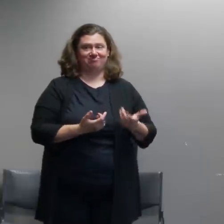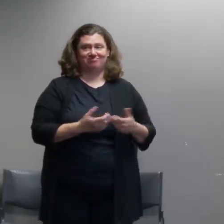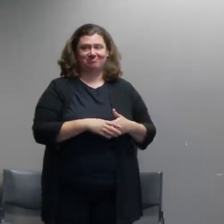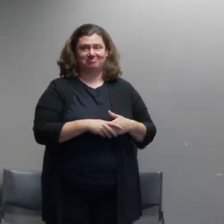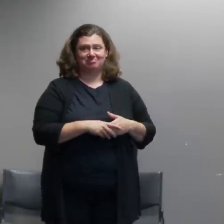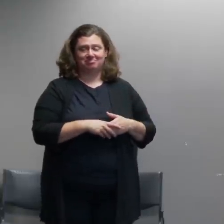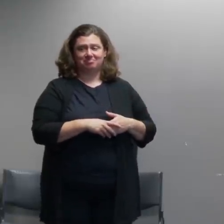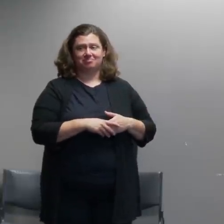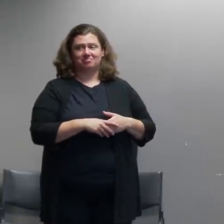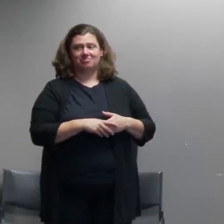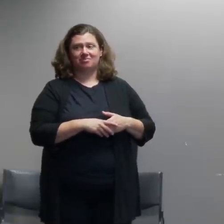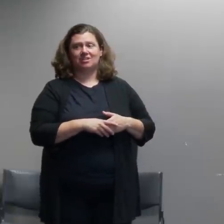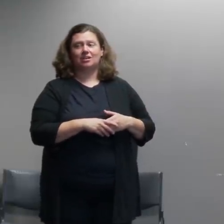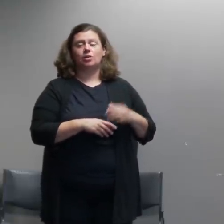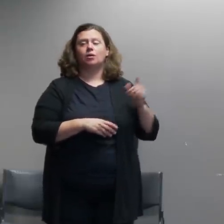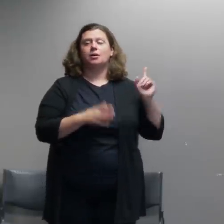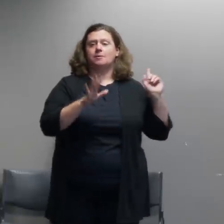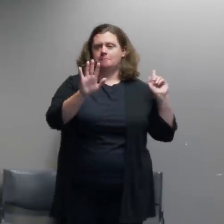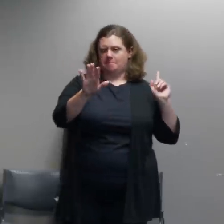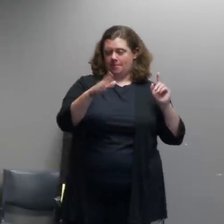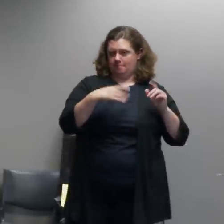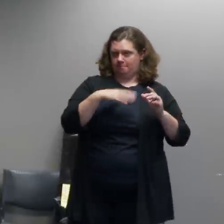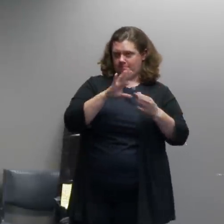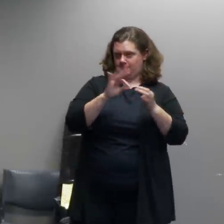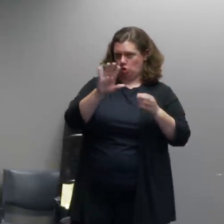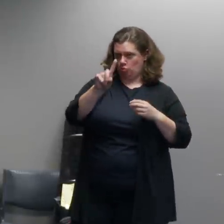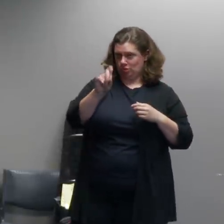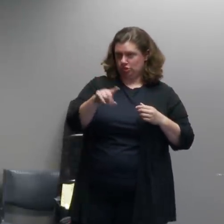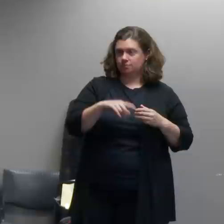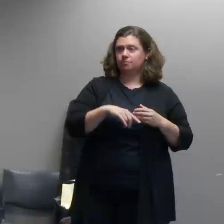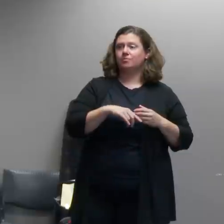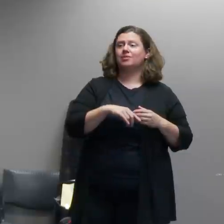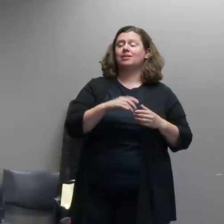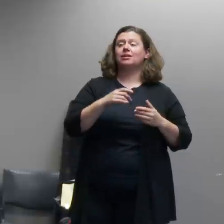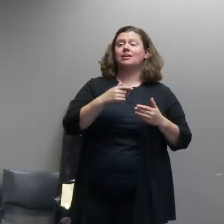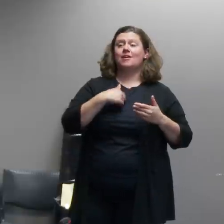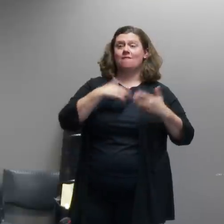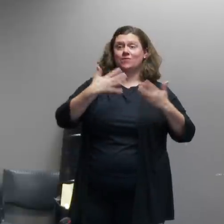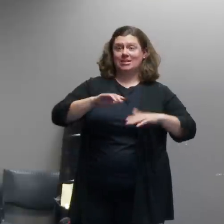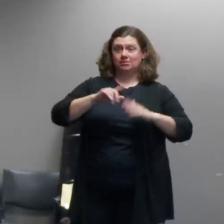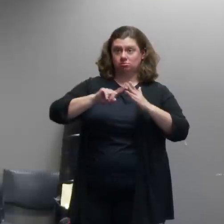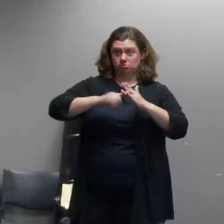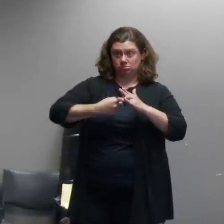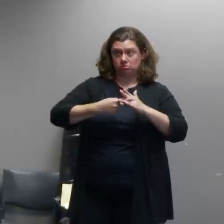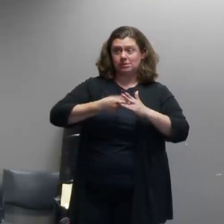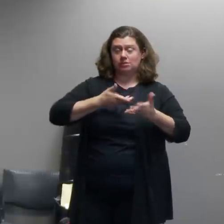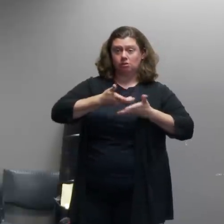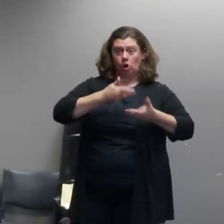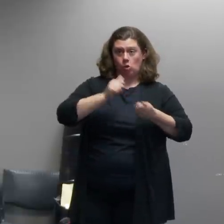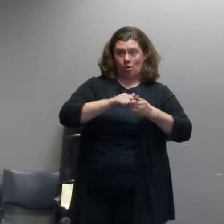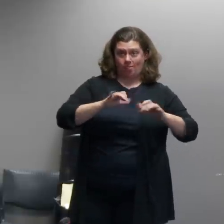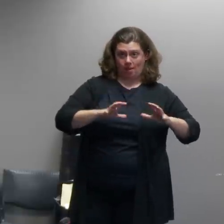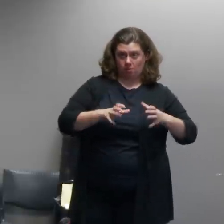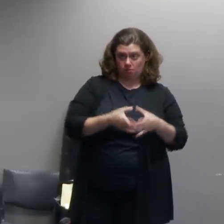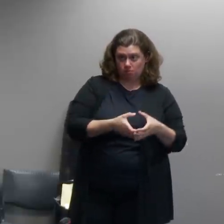couple things what have we done to try and establish dialogue with the people engaged in the the criminal activity